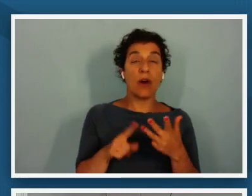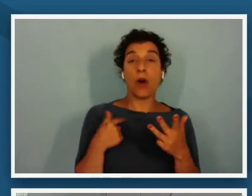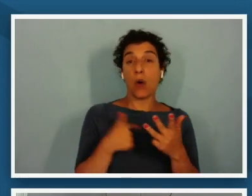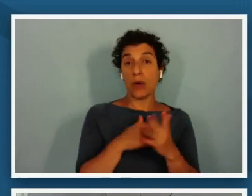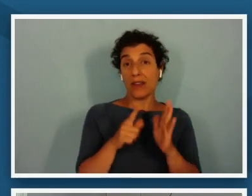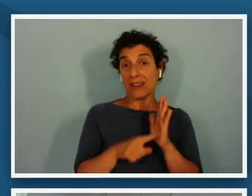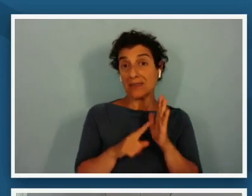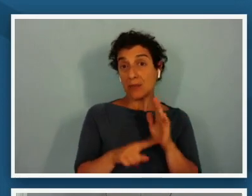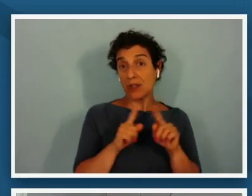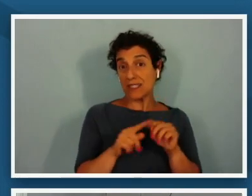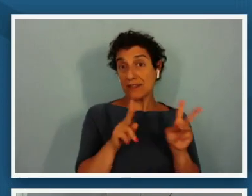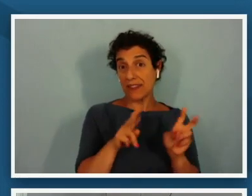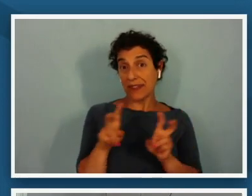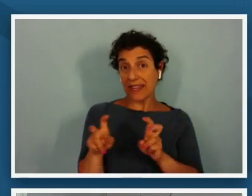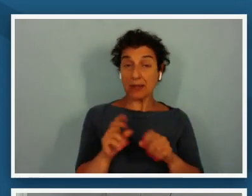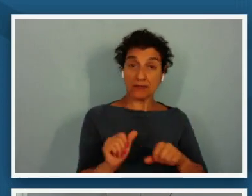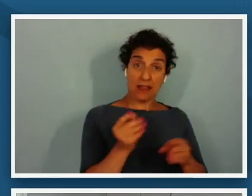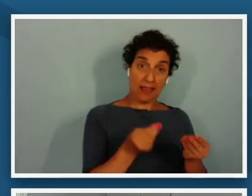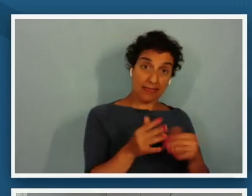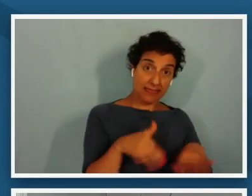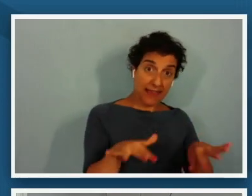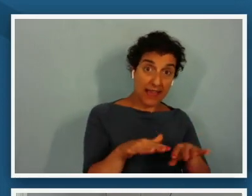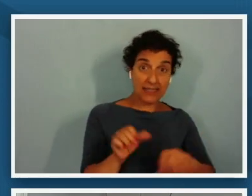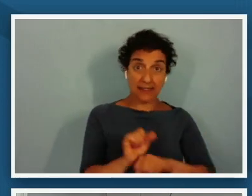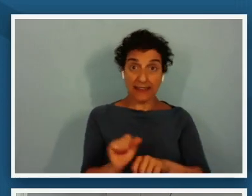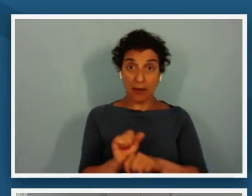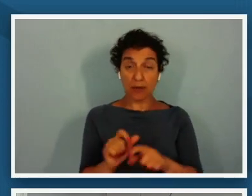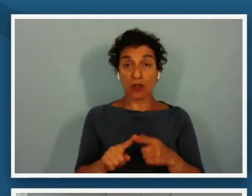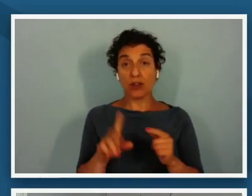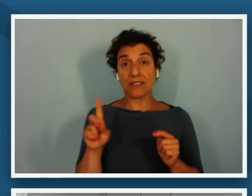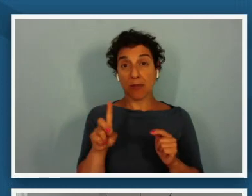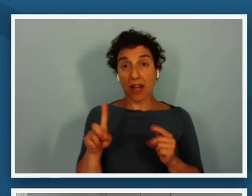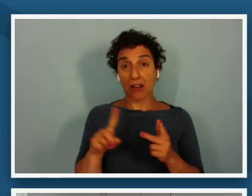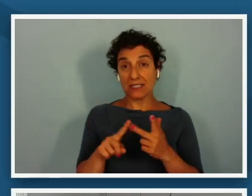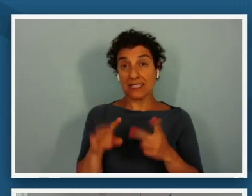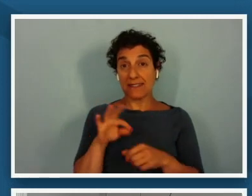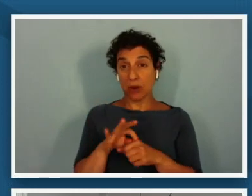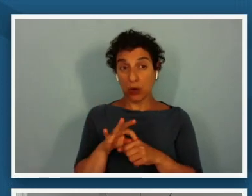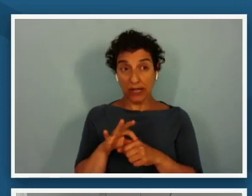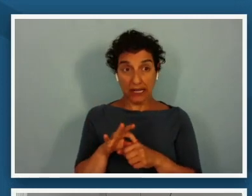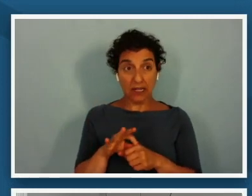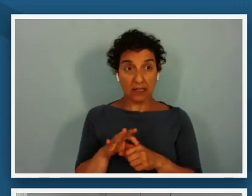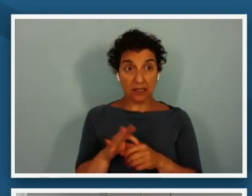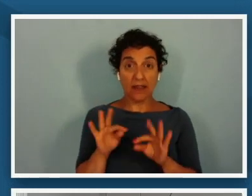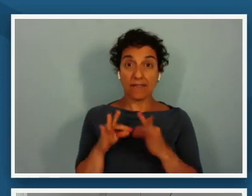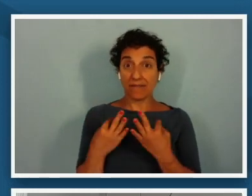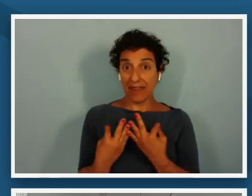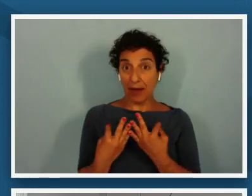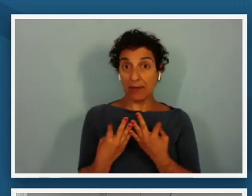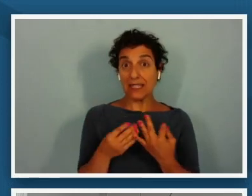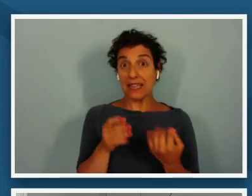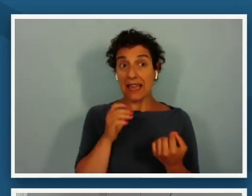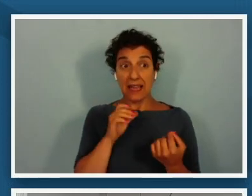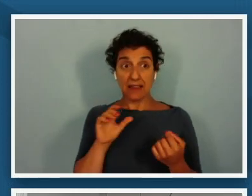land and labor democracy and voting